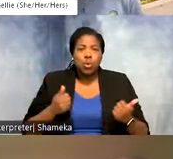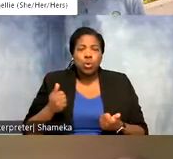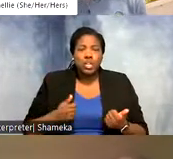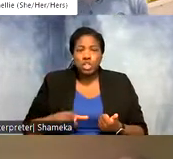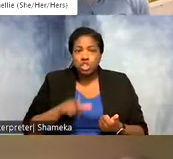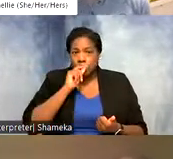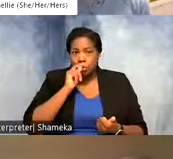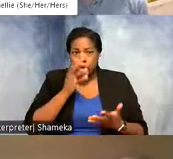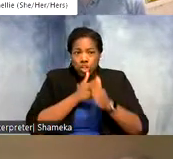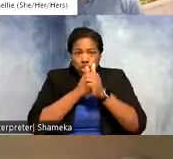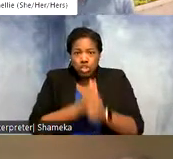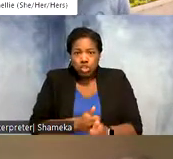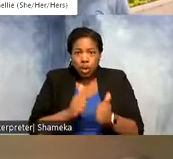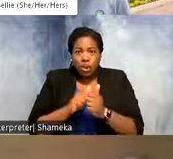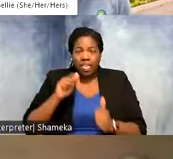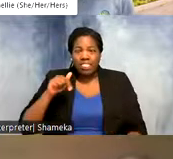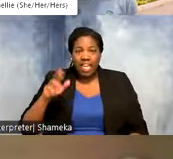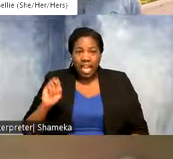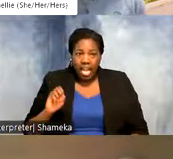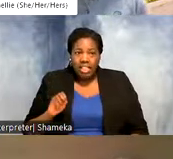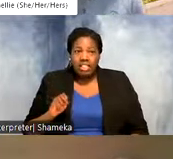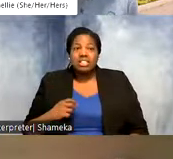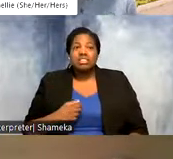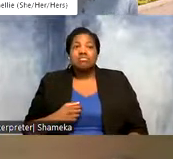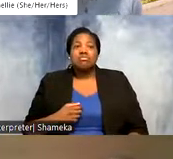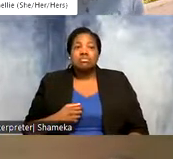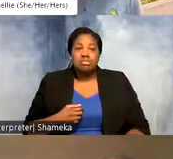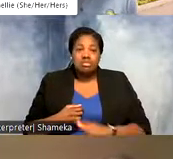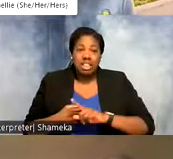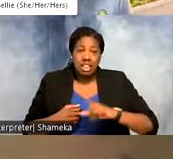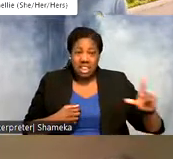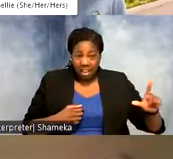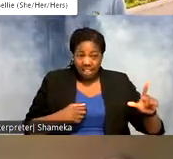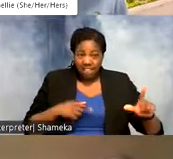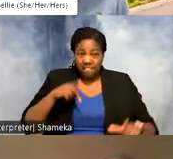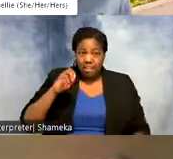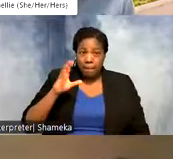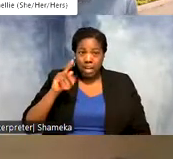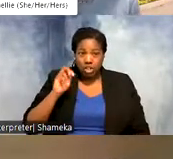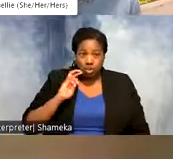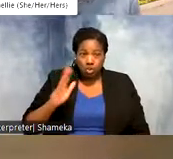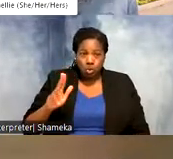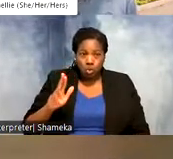live with Allie? Would you rather see the map of the pectoral sandpiper or the black bellied pullover?